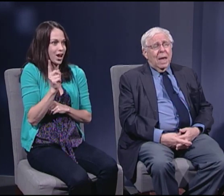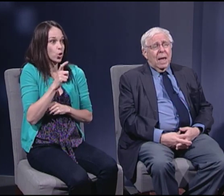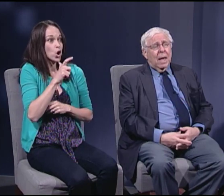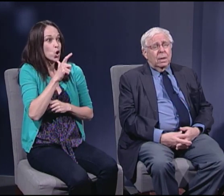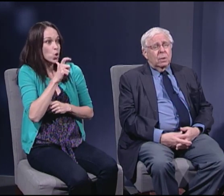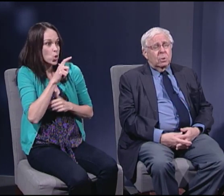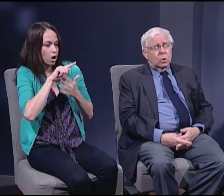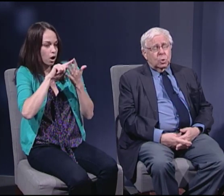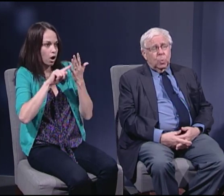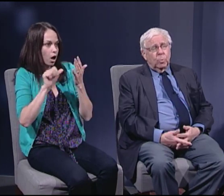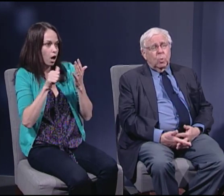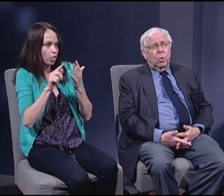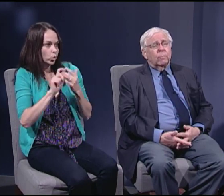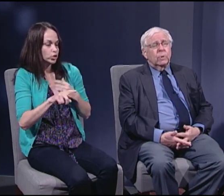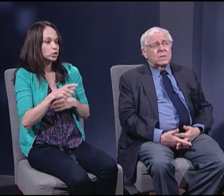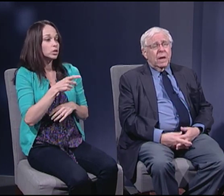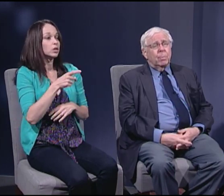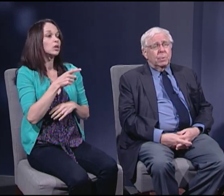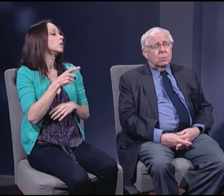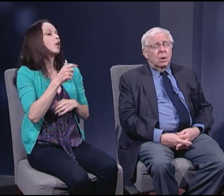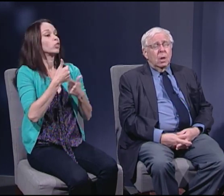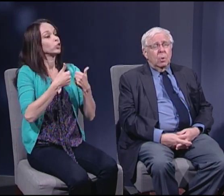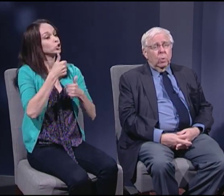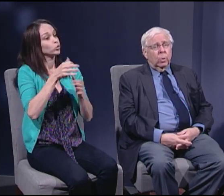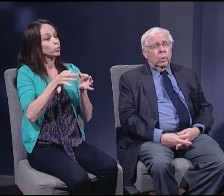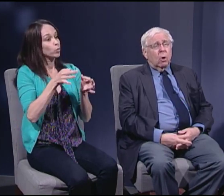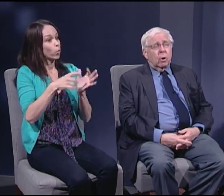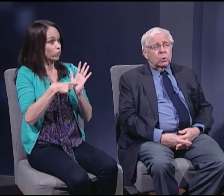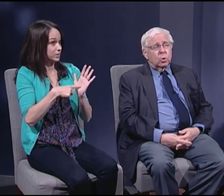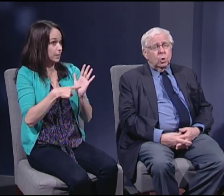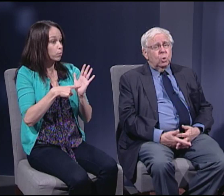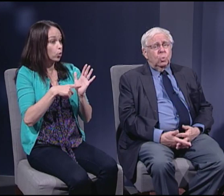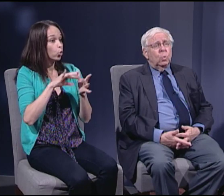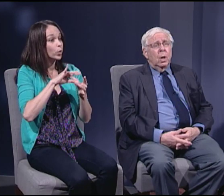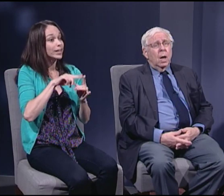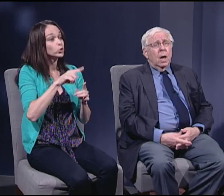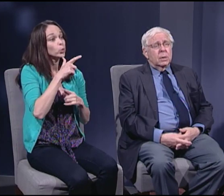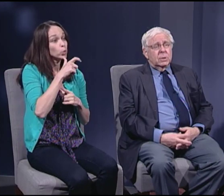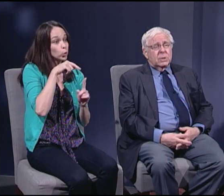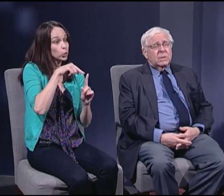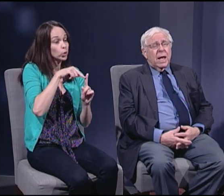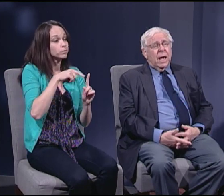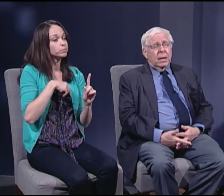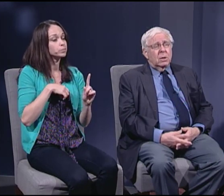And the Supreme Court, for example, with regard to who said